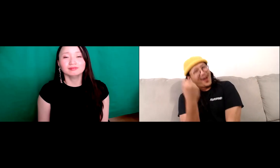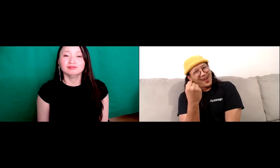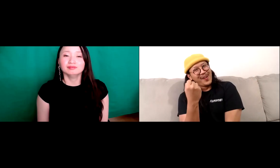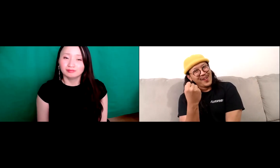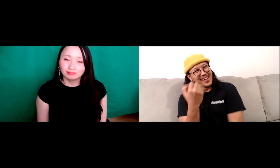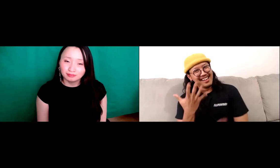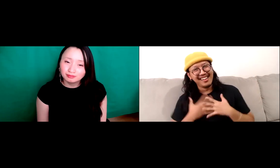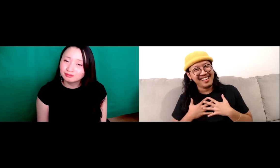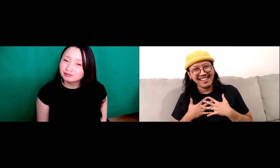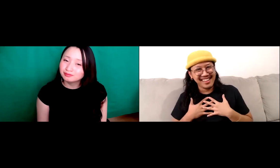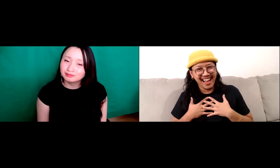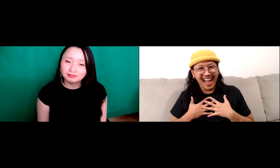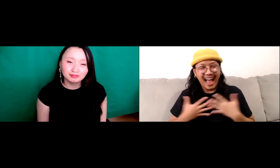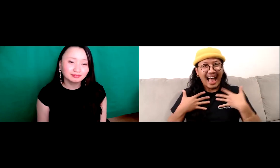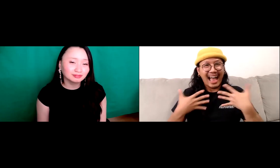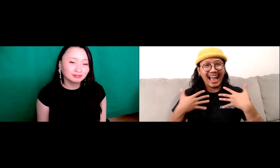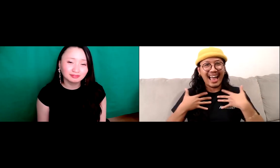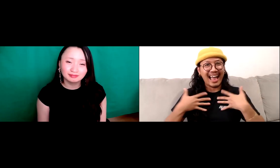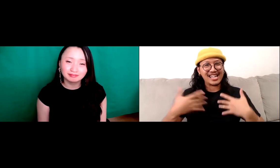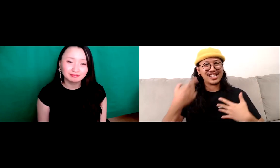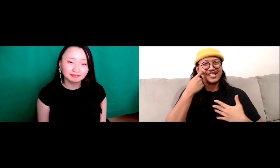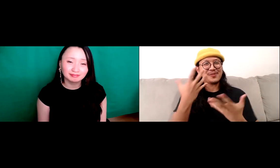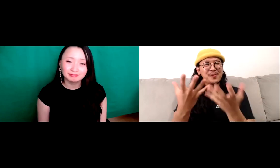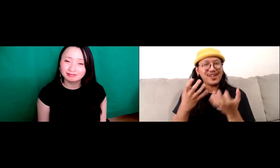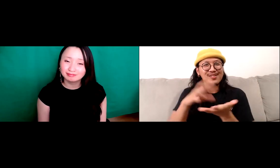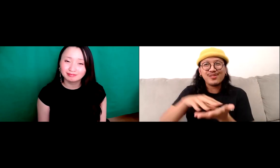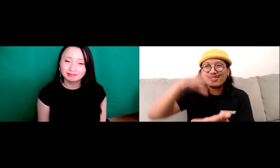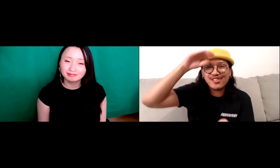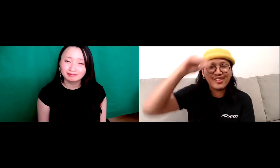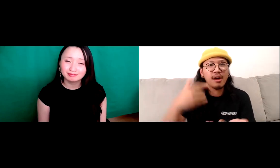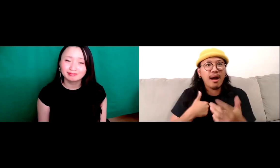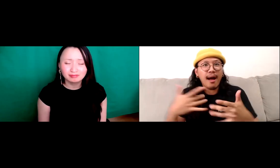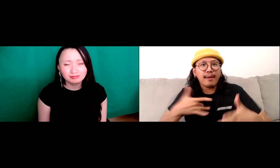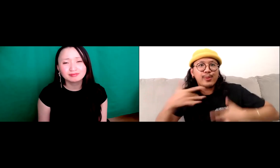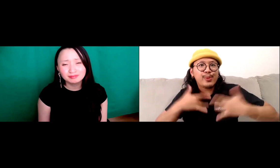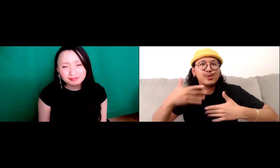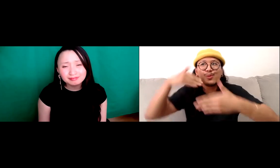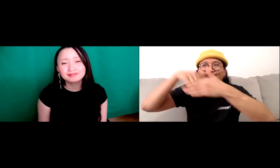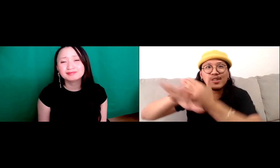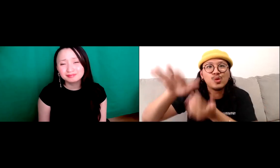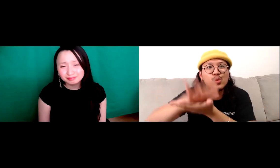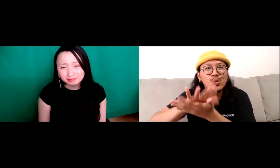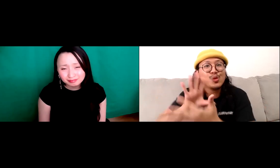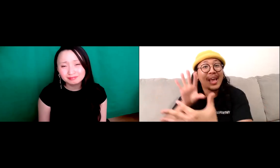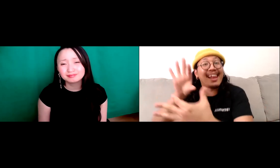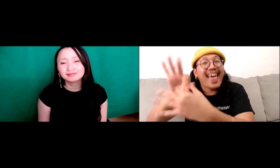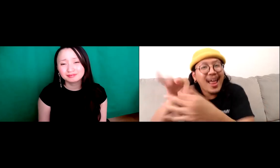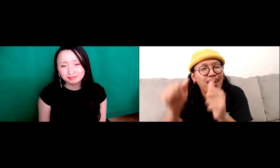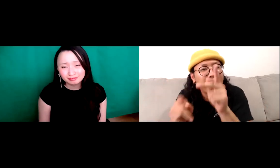hold on for a second, wait a minute. I just want to learn. You know I'm going into